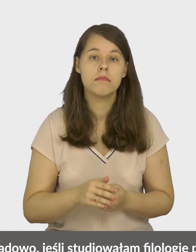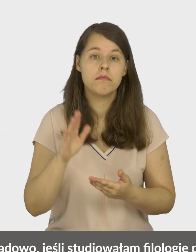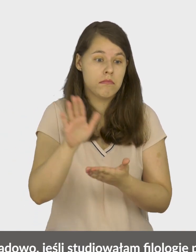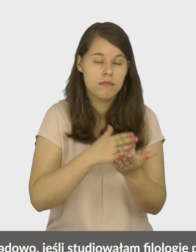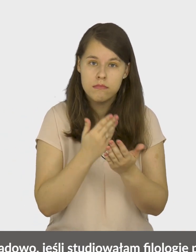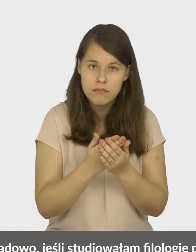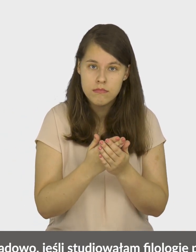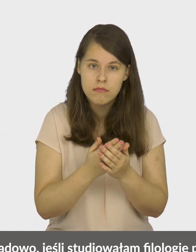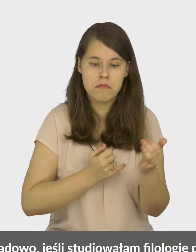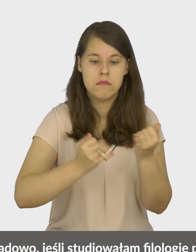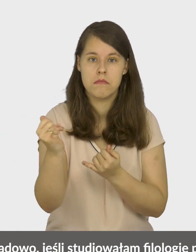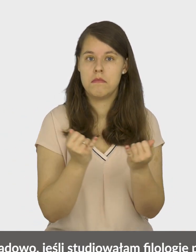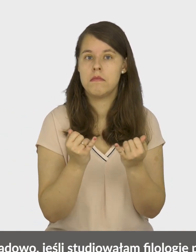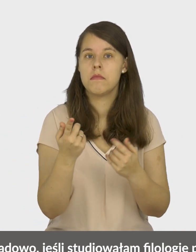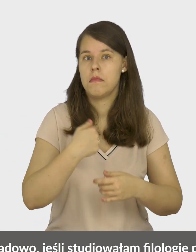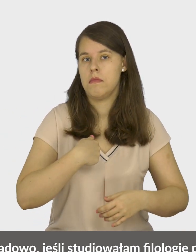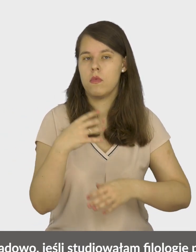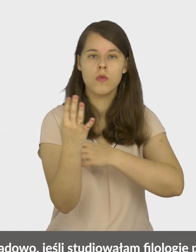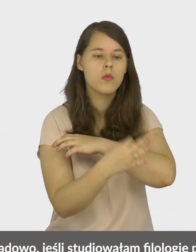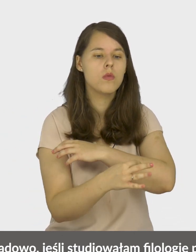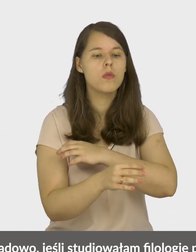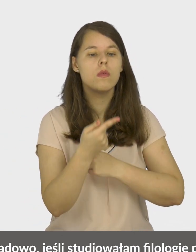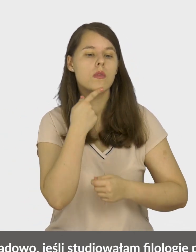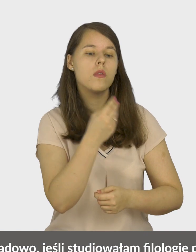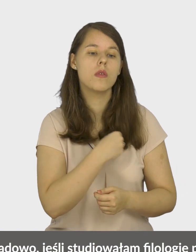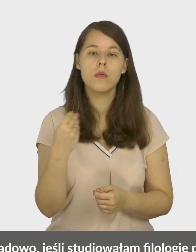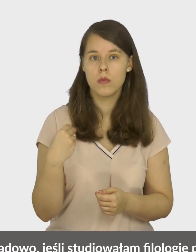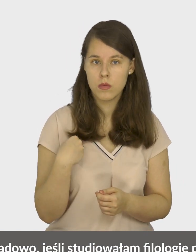For example, if I studied Polish philology,